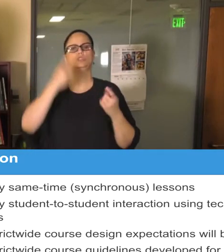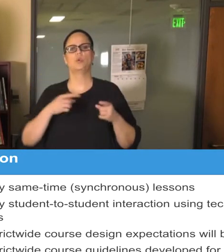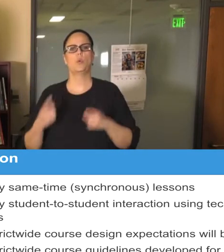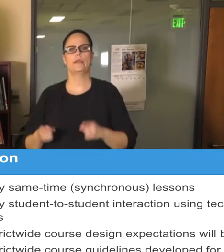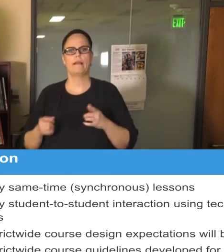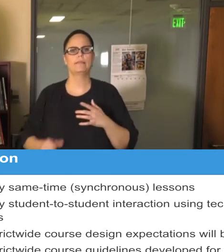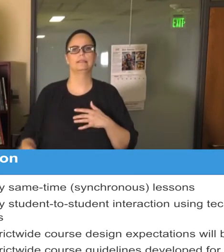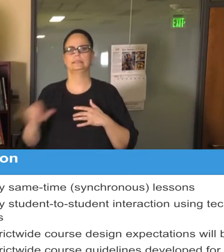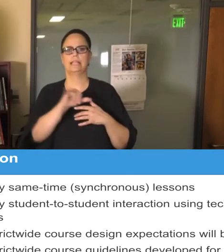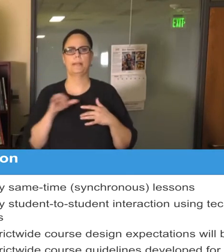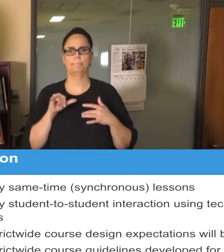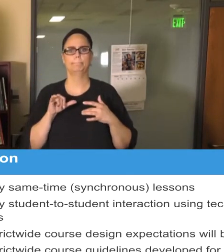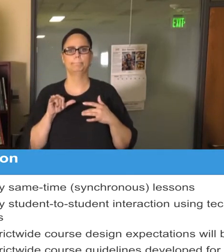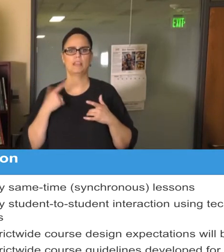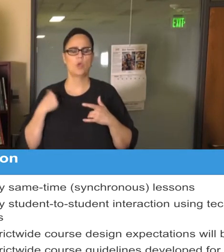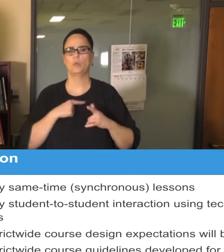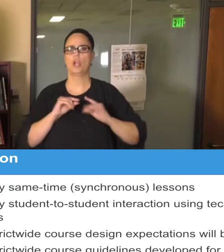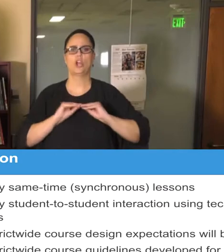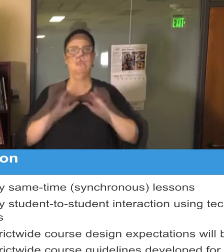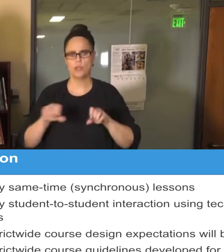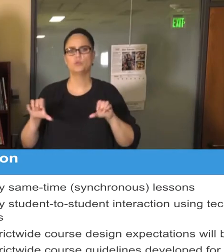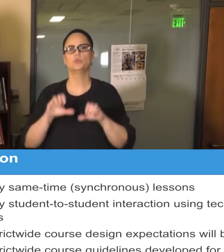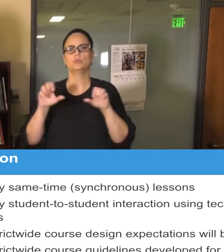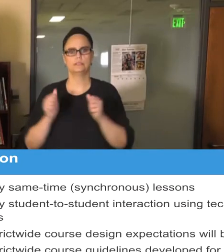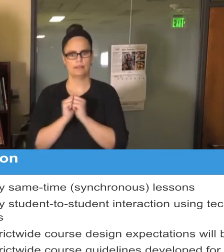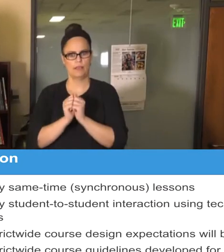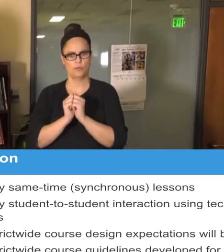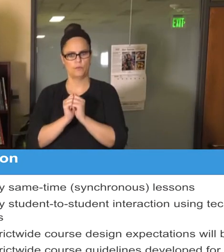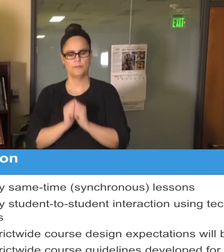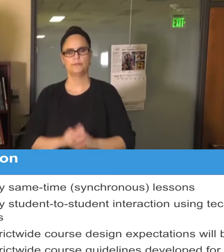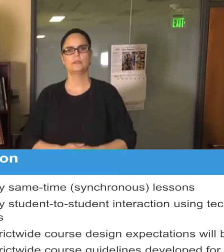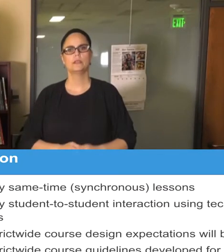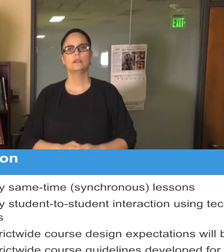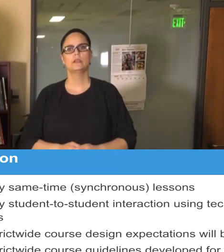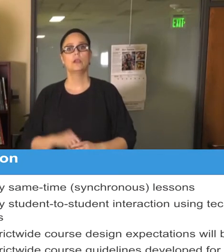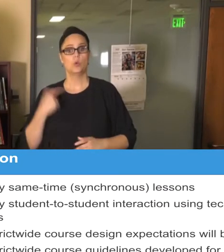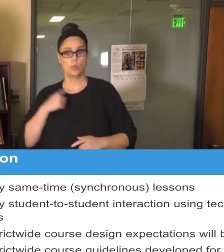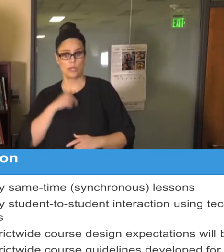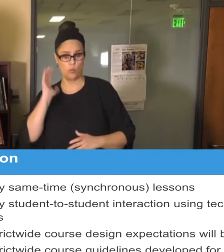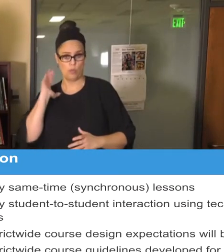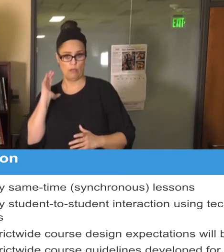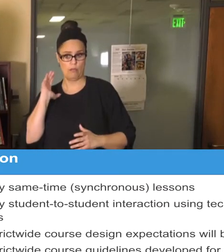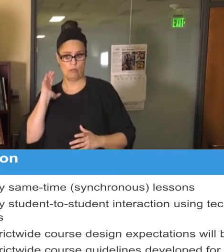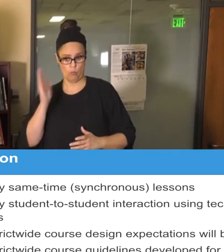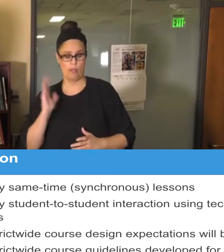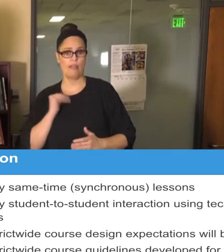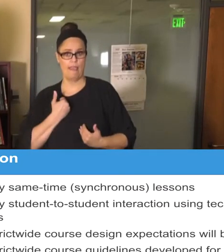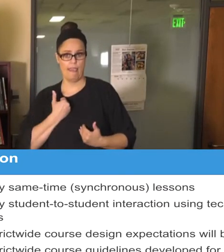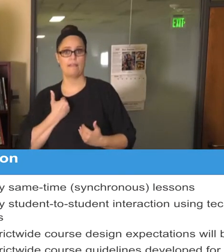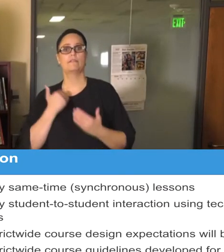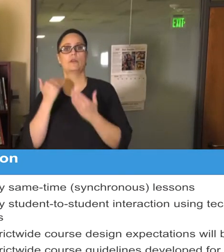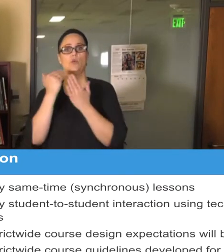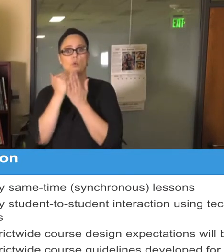one - having clear expectations with everyone. There will be course designed to ensure that it's culturally responsive